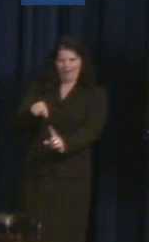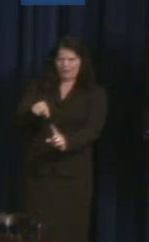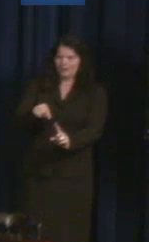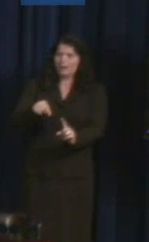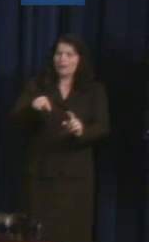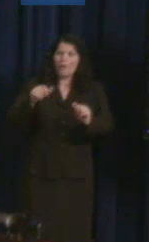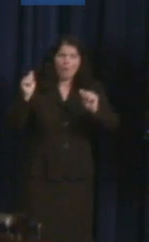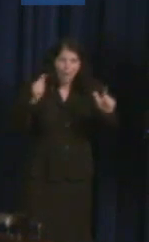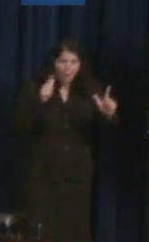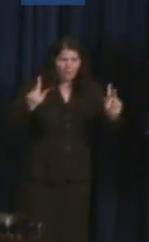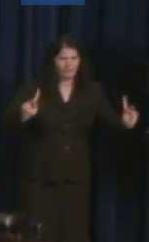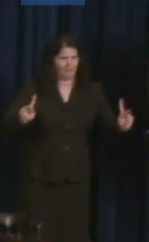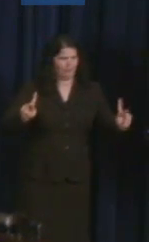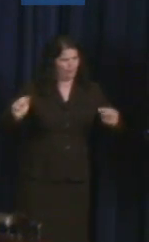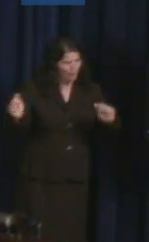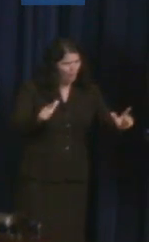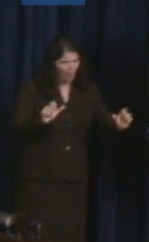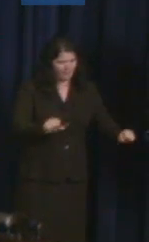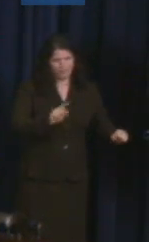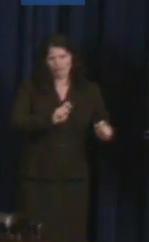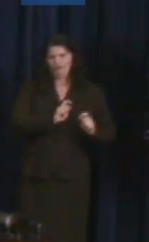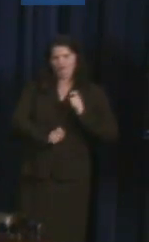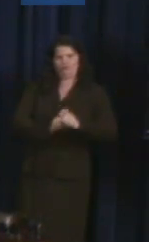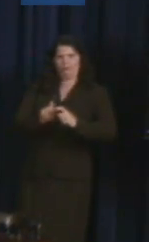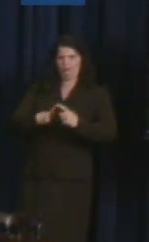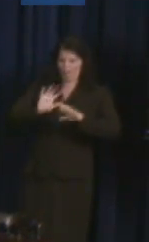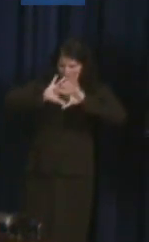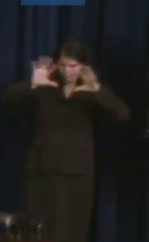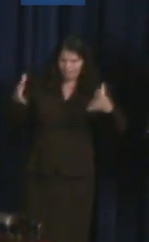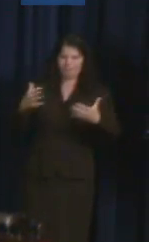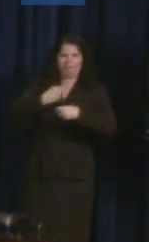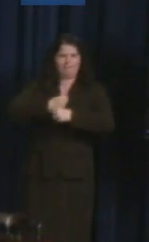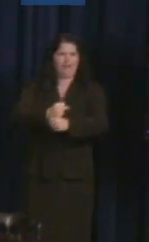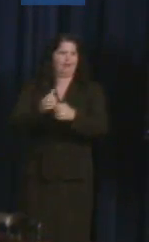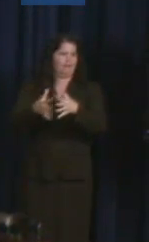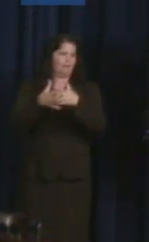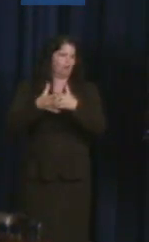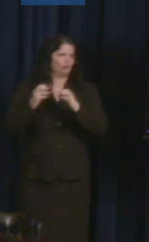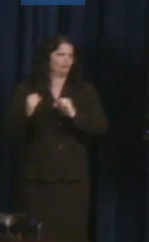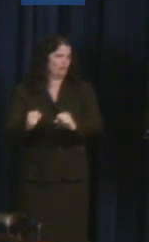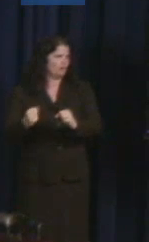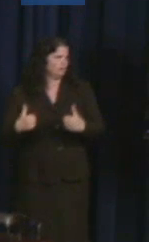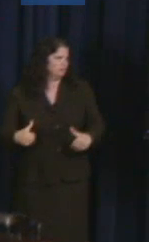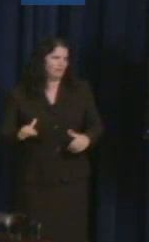are able to contribute is central to who we are and who we will become. So I thank you and congratulate you Champions